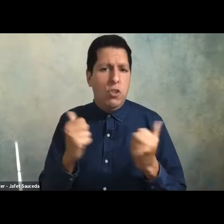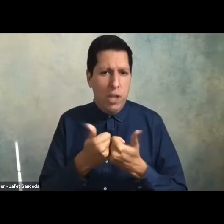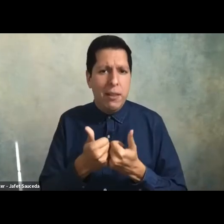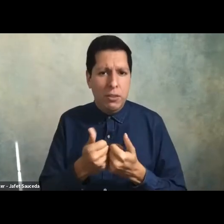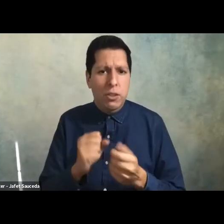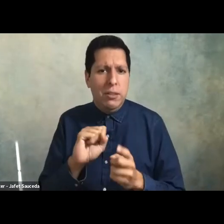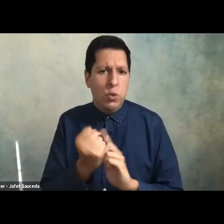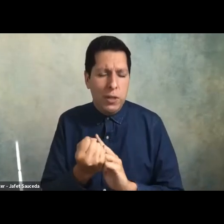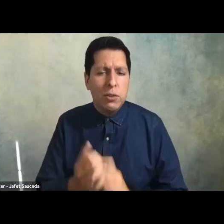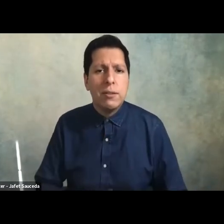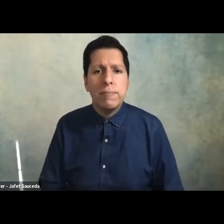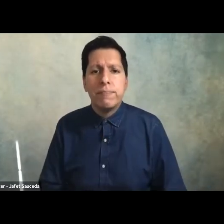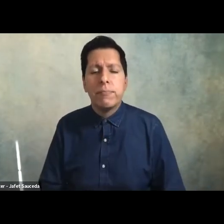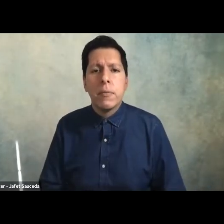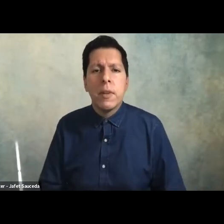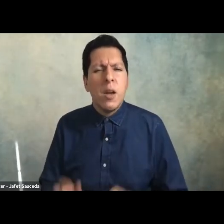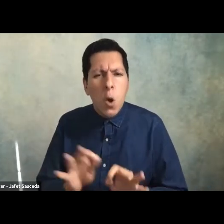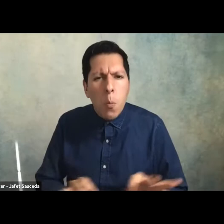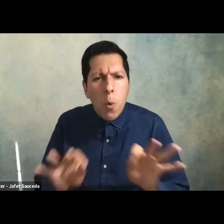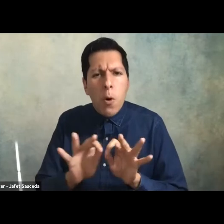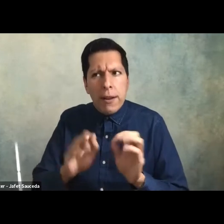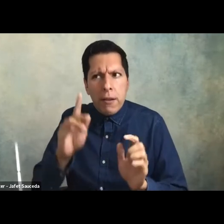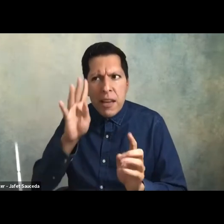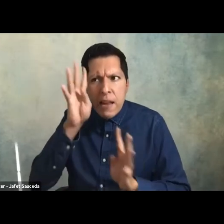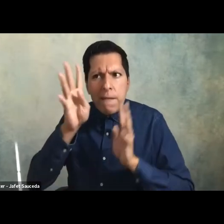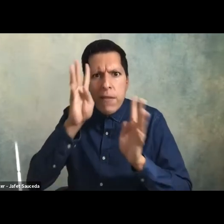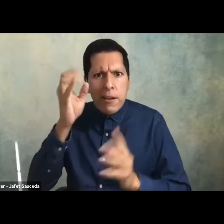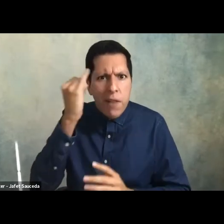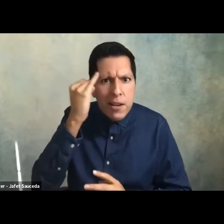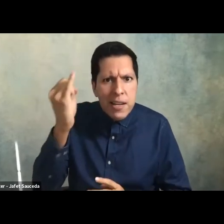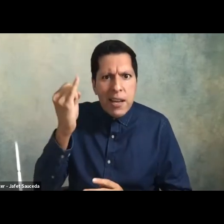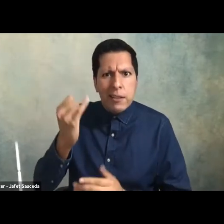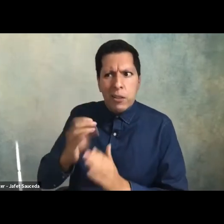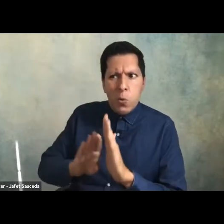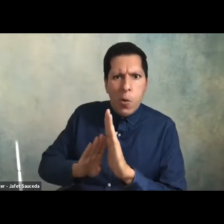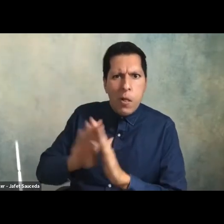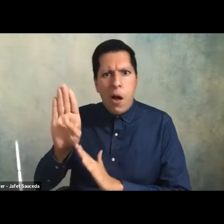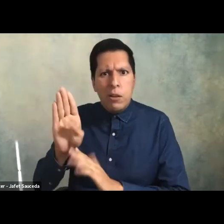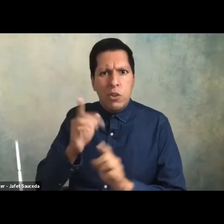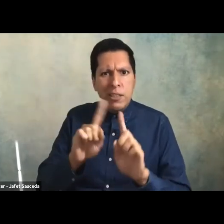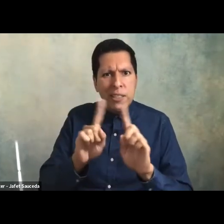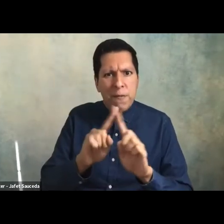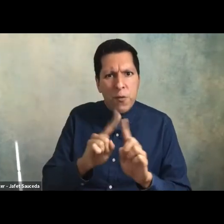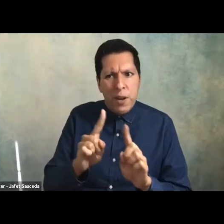we need to find innovative ways to launch the careers of the next generation leaders the next